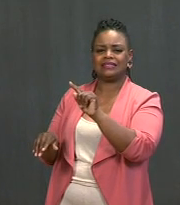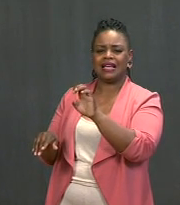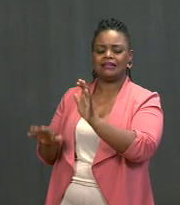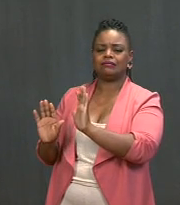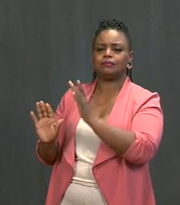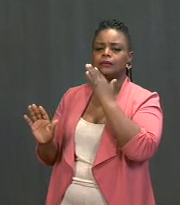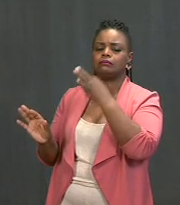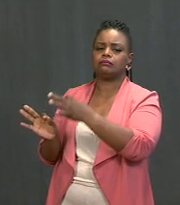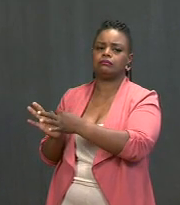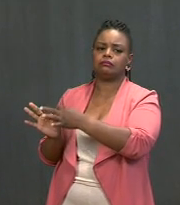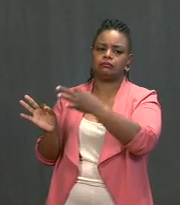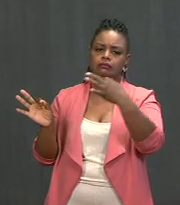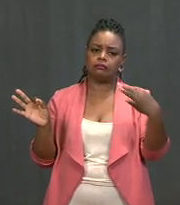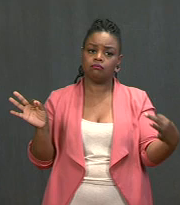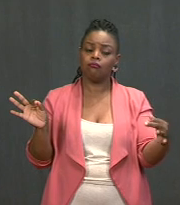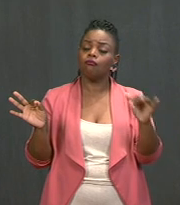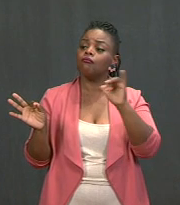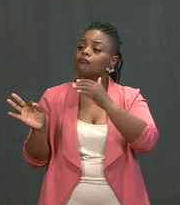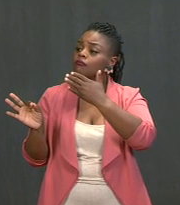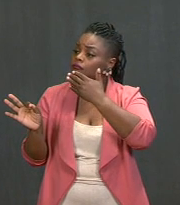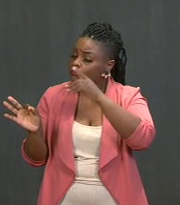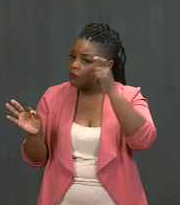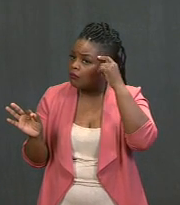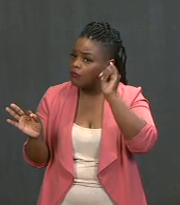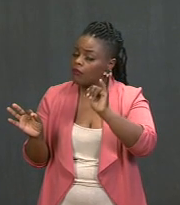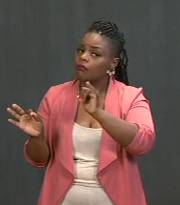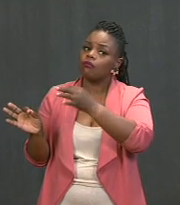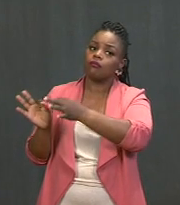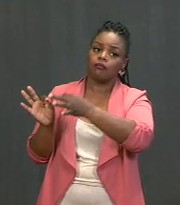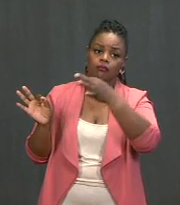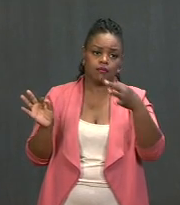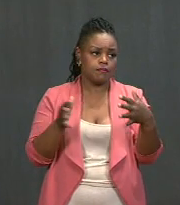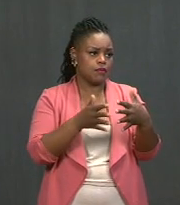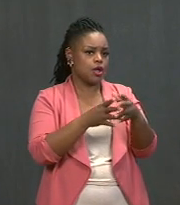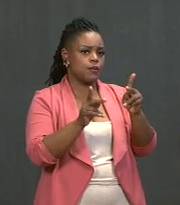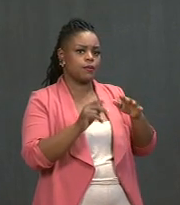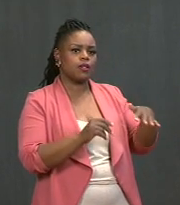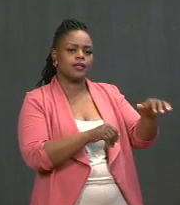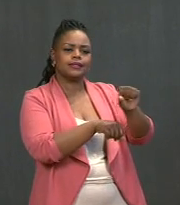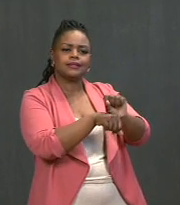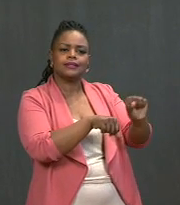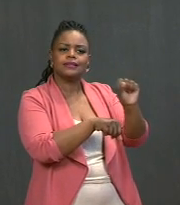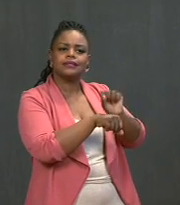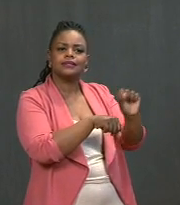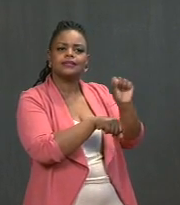Thanks to their hard work and the hard work of the American people, and the hard work of my team,